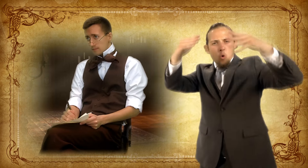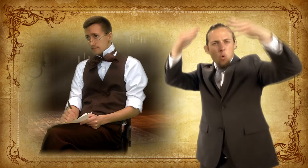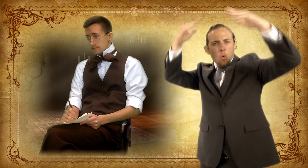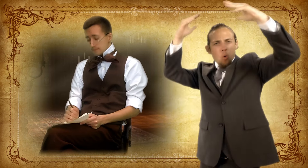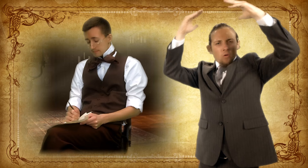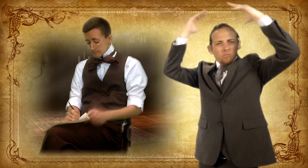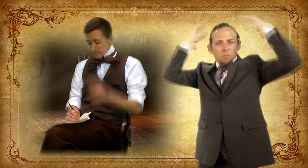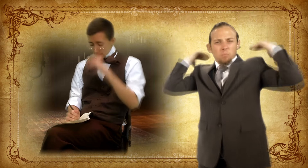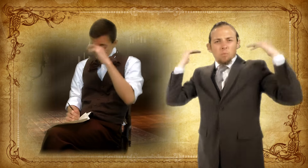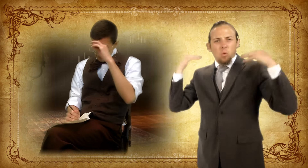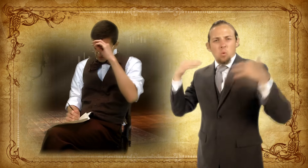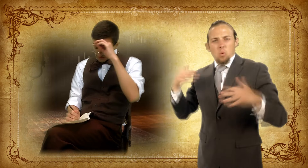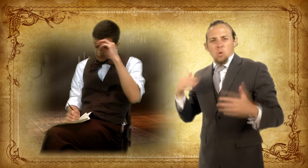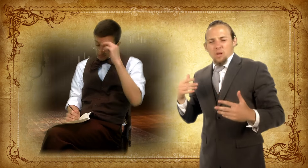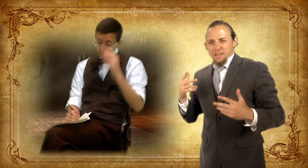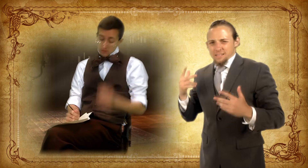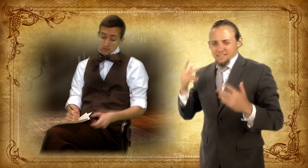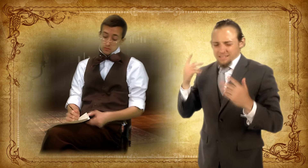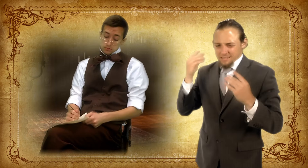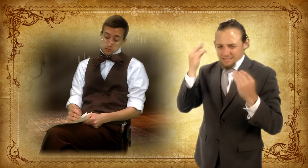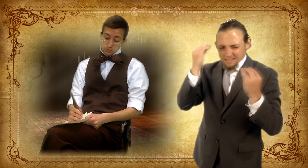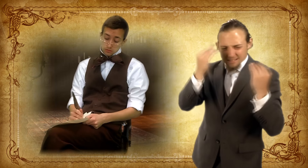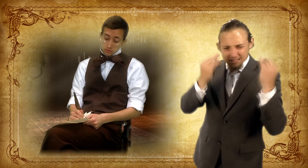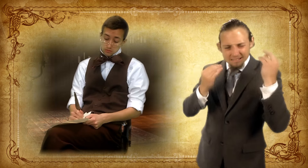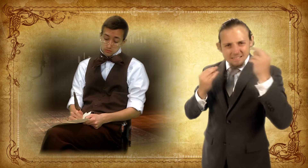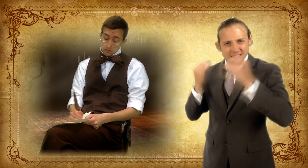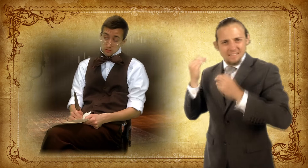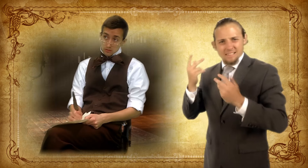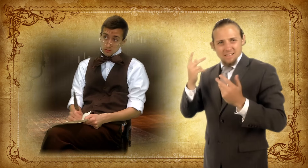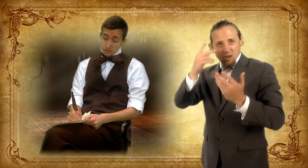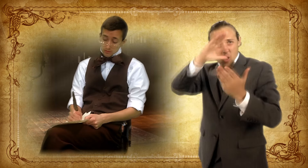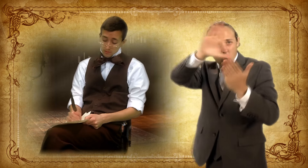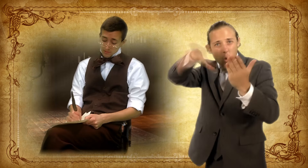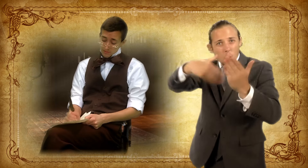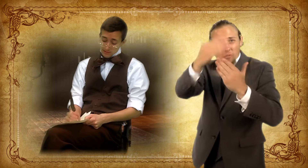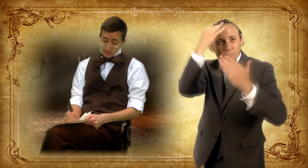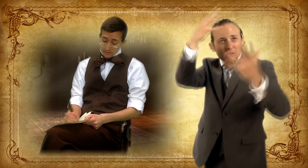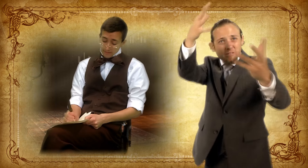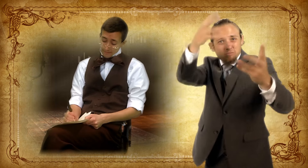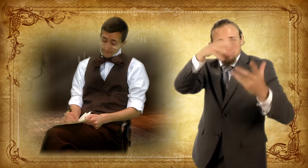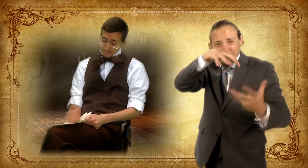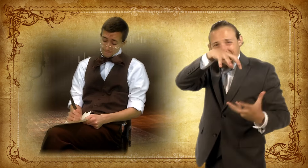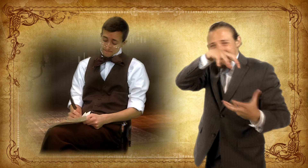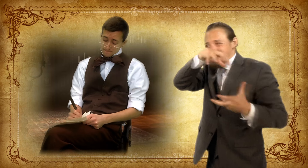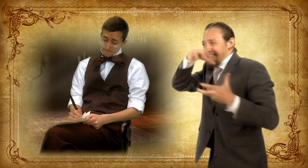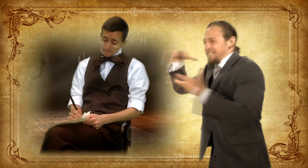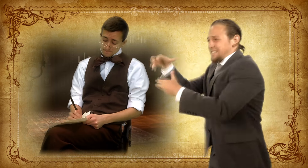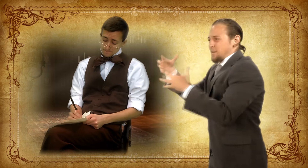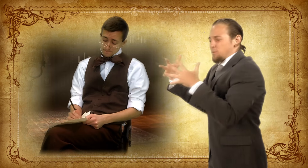The sheer amount of information was overwhelming and it seemed impossible to absorb everything